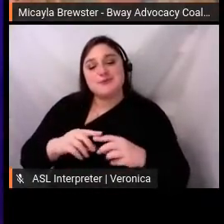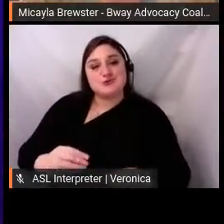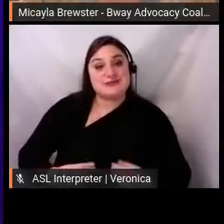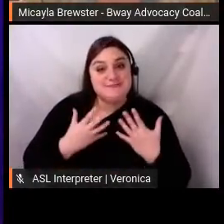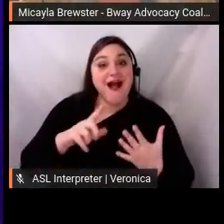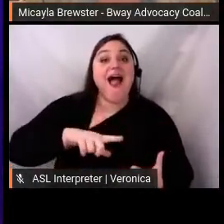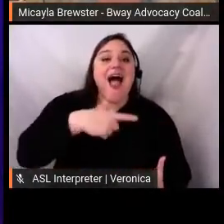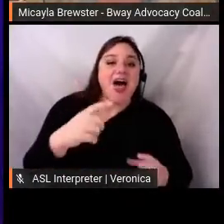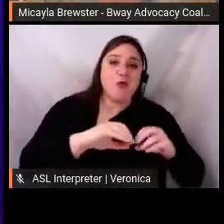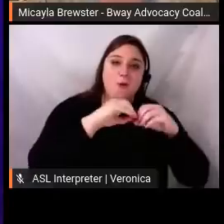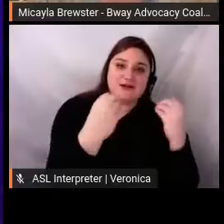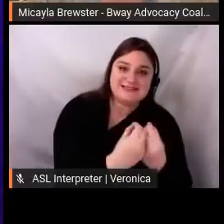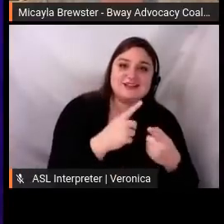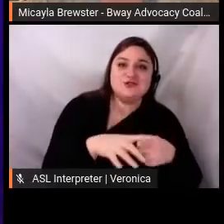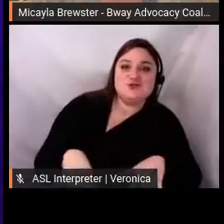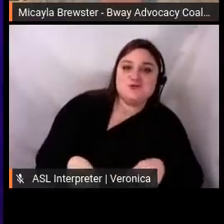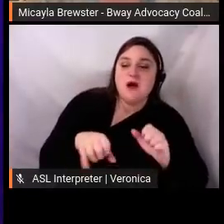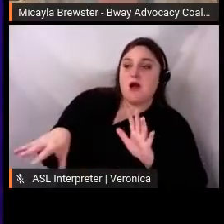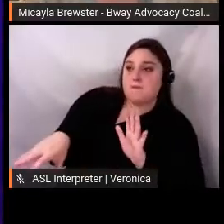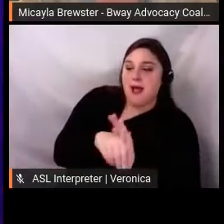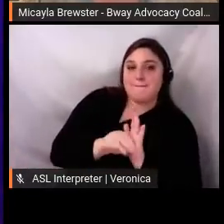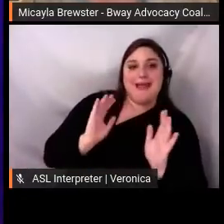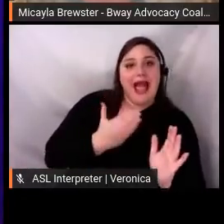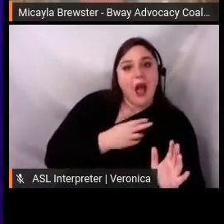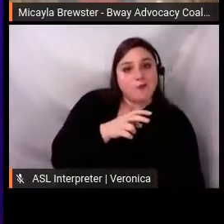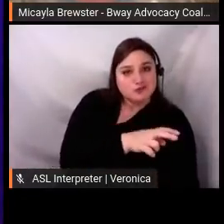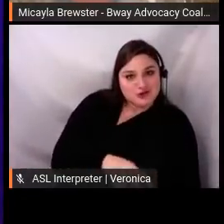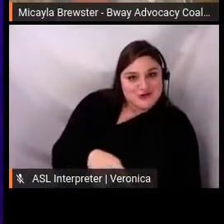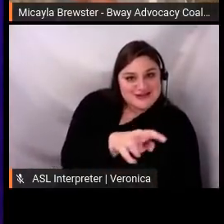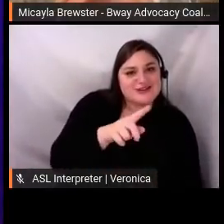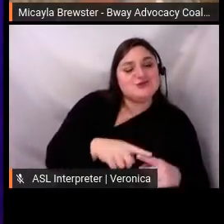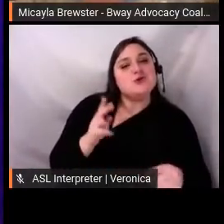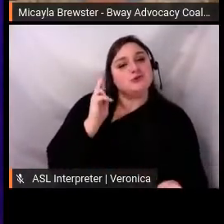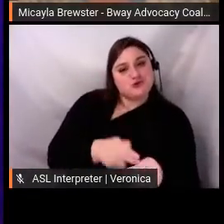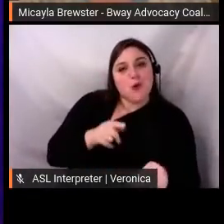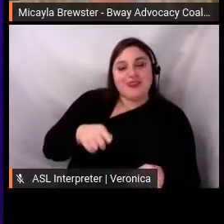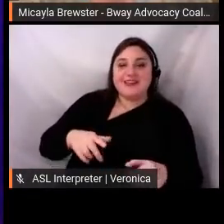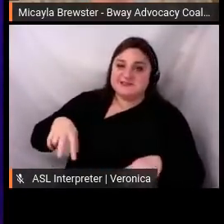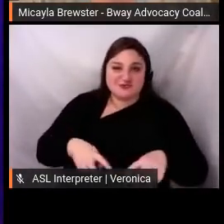antiracist theater community with us. So, based on this experience,